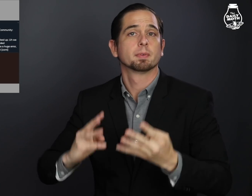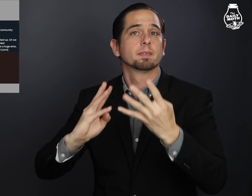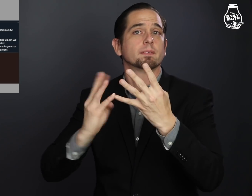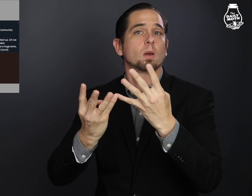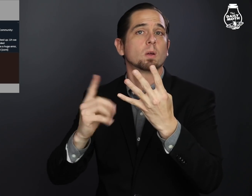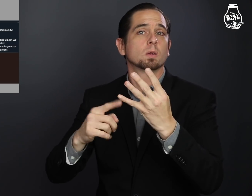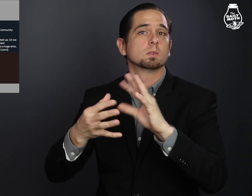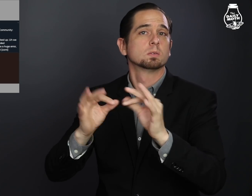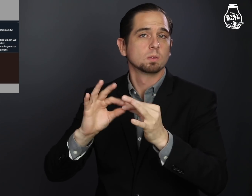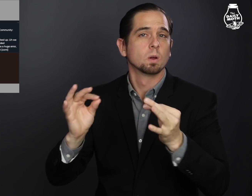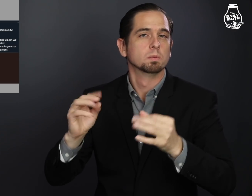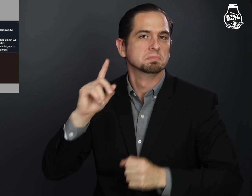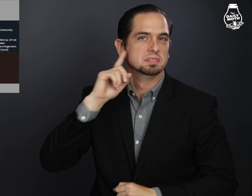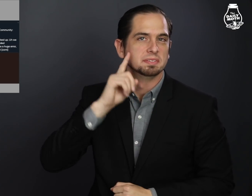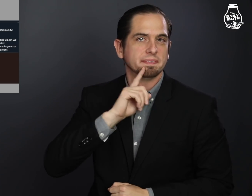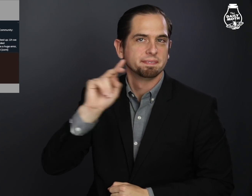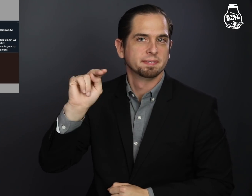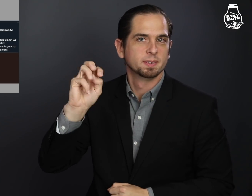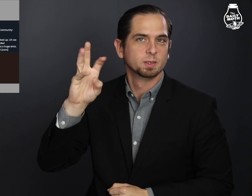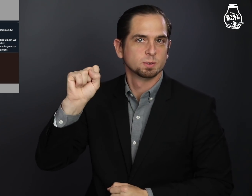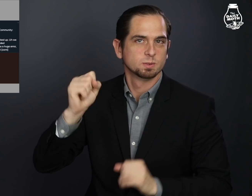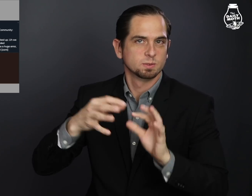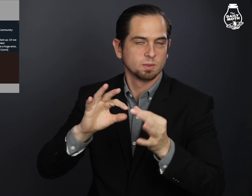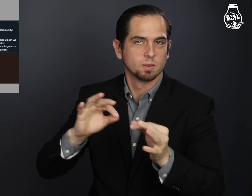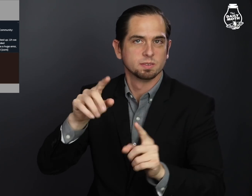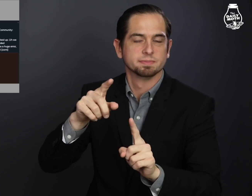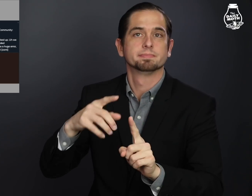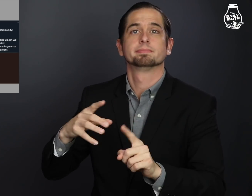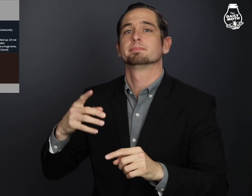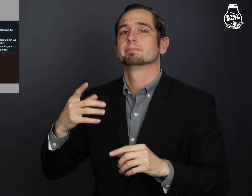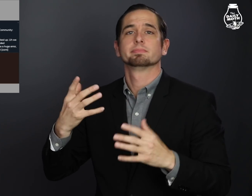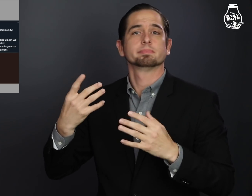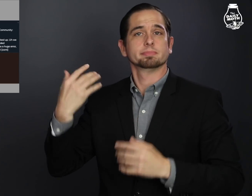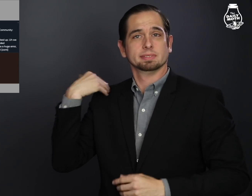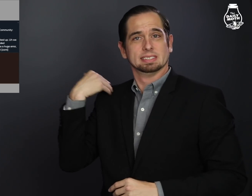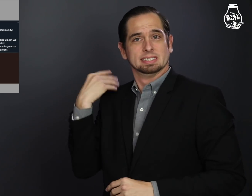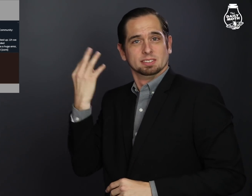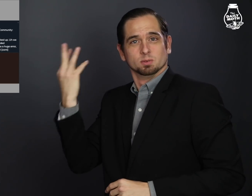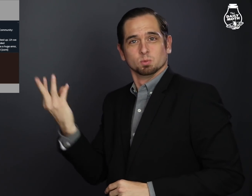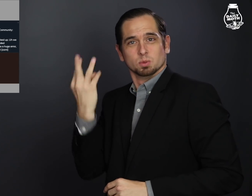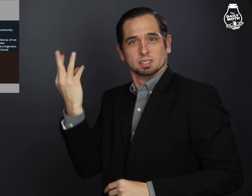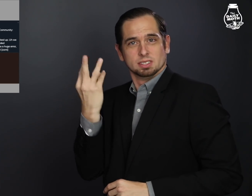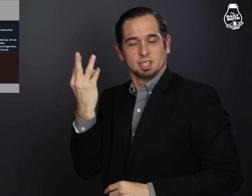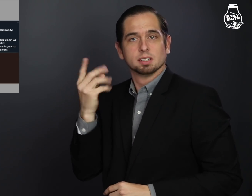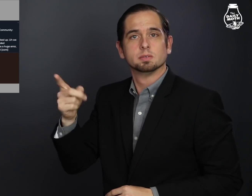The fourth story - on Wednesday,